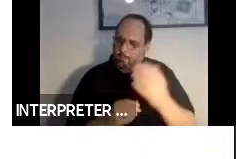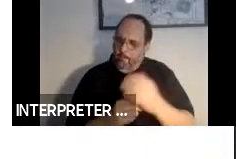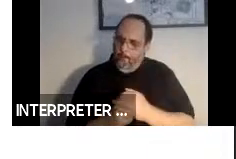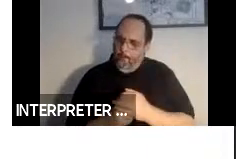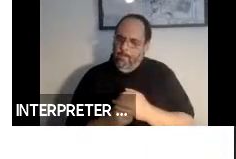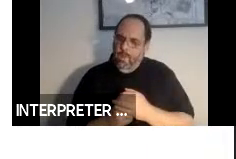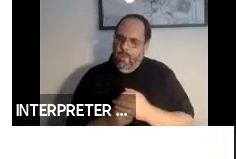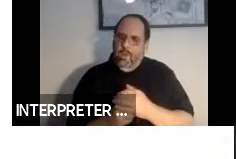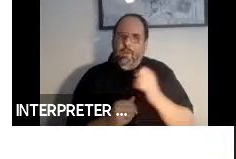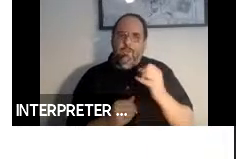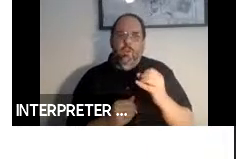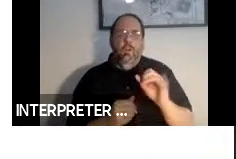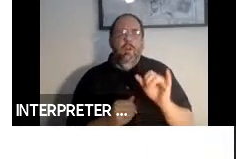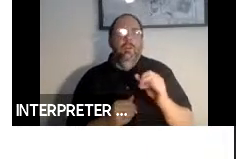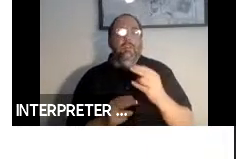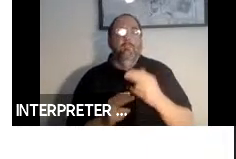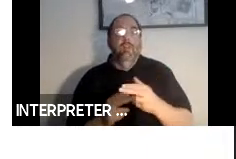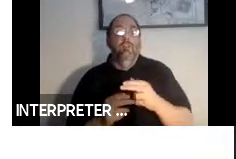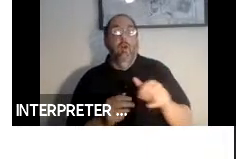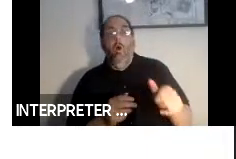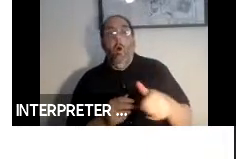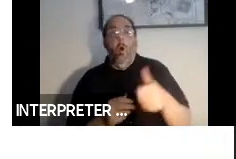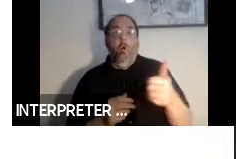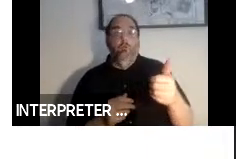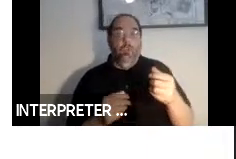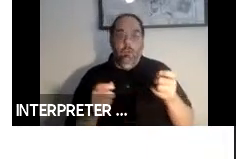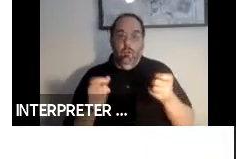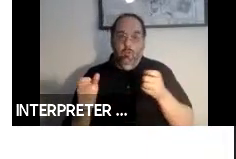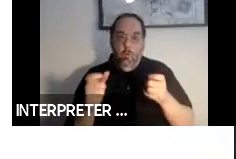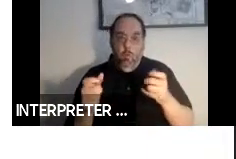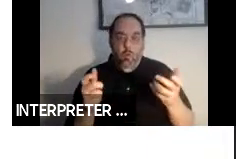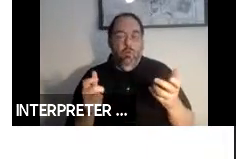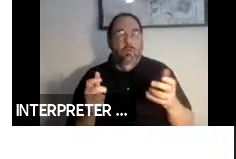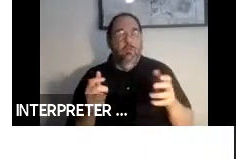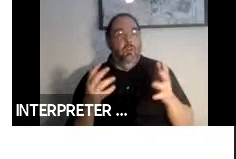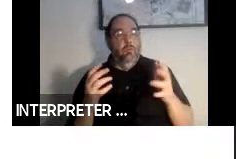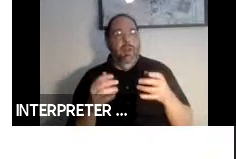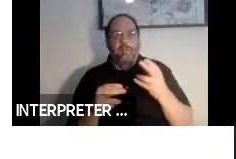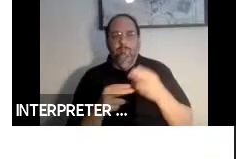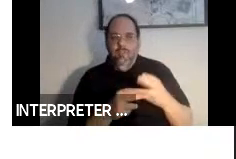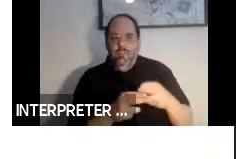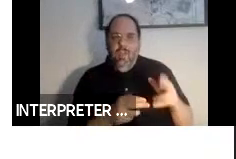So I sort of mentioned alternate controls already. So it can be extremely important